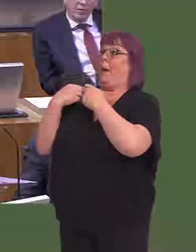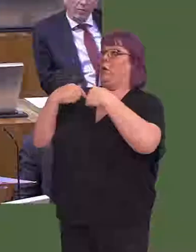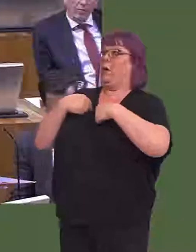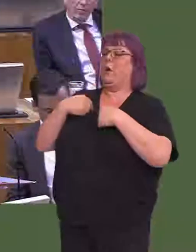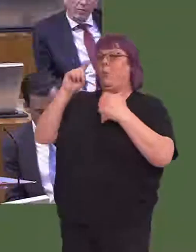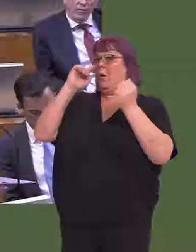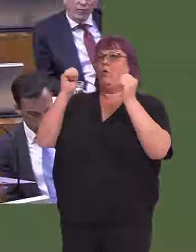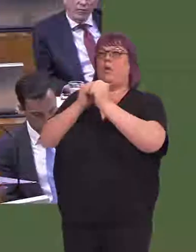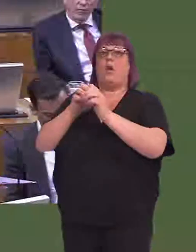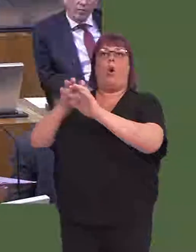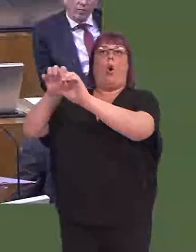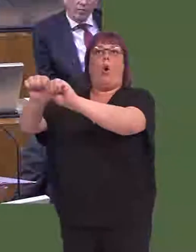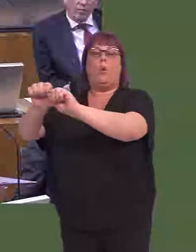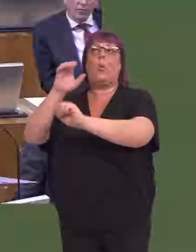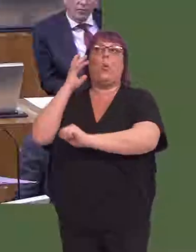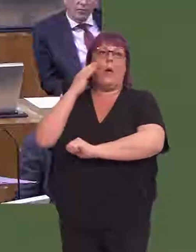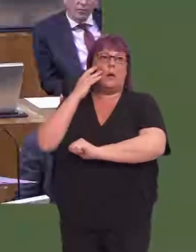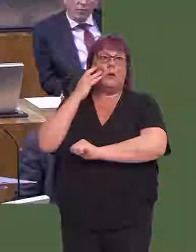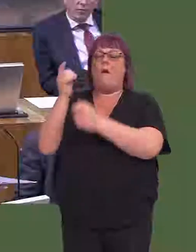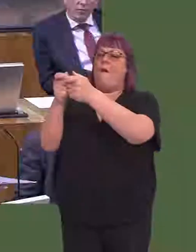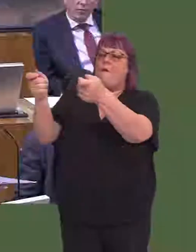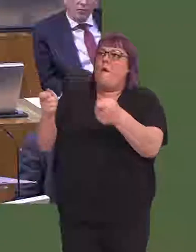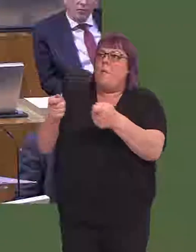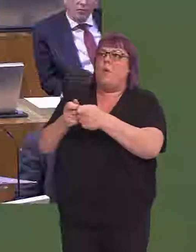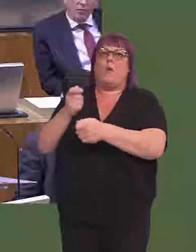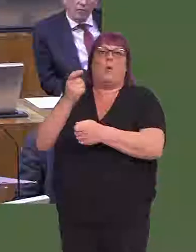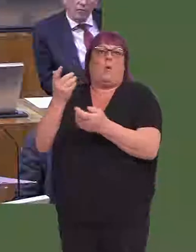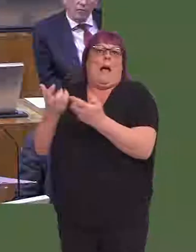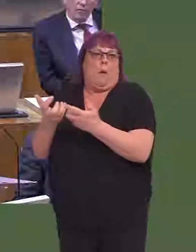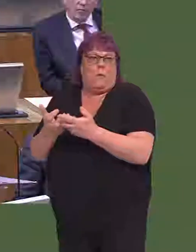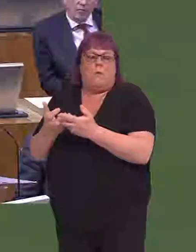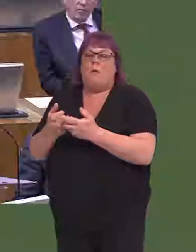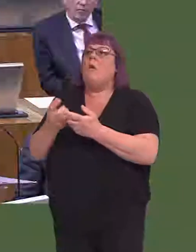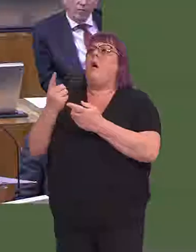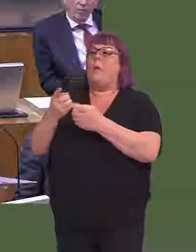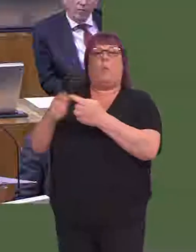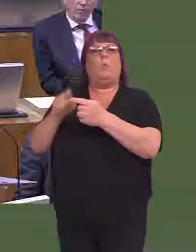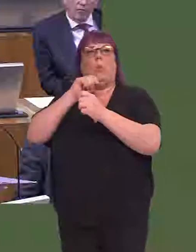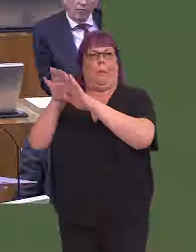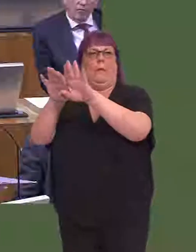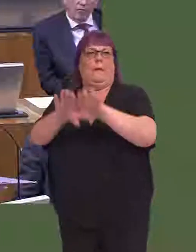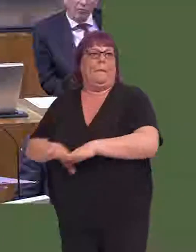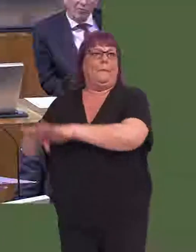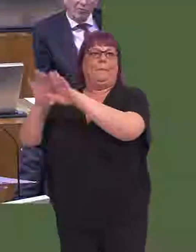We will agree how they are frozen, we will agree the frameworks and then, of course, we will all be on a level playing field across Governments in the UK.